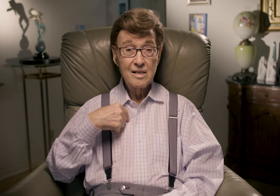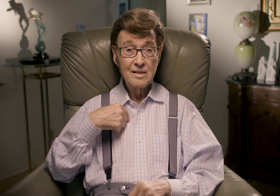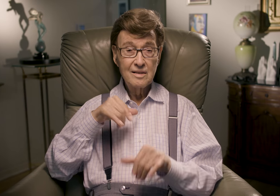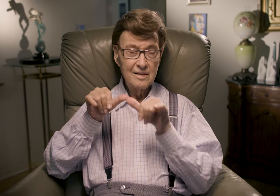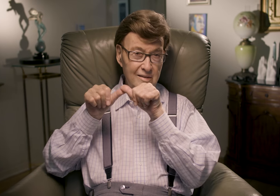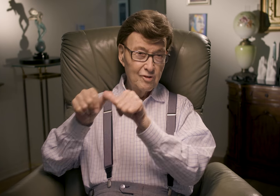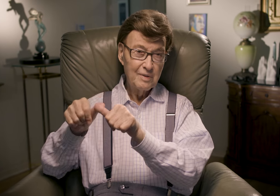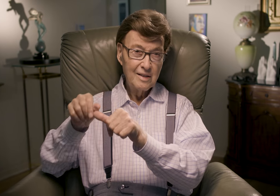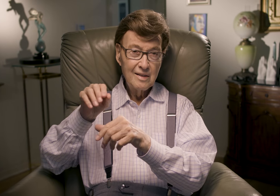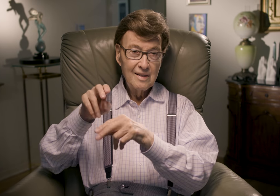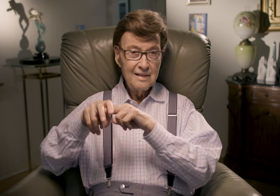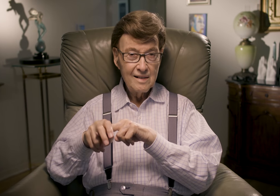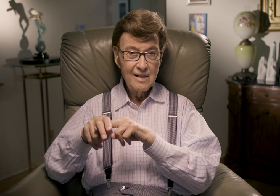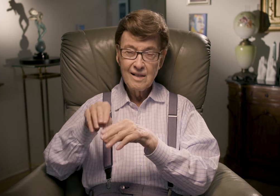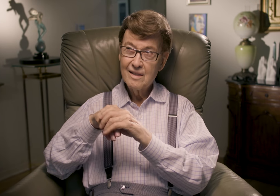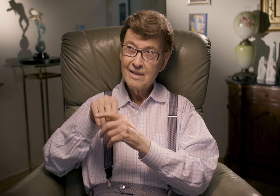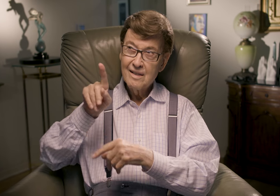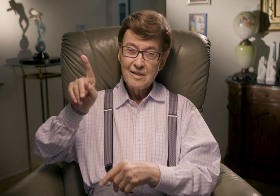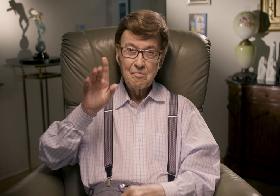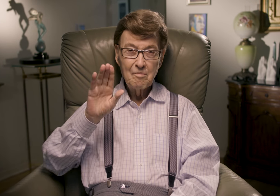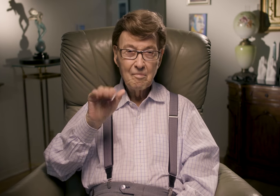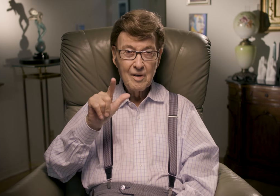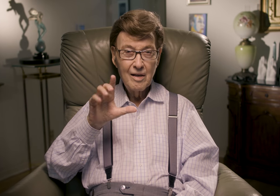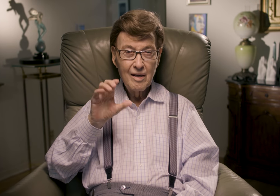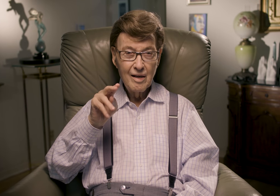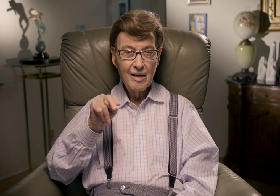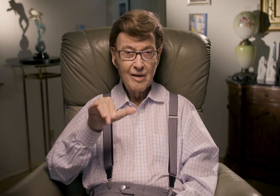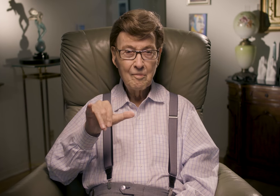I remained in my seat upon this balcony